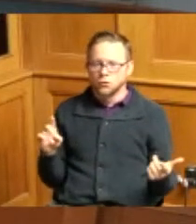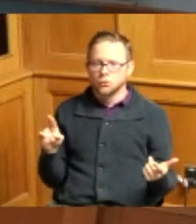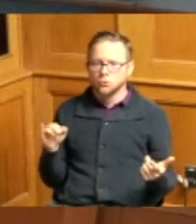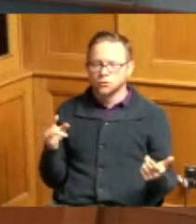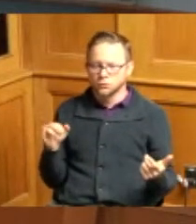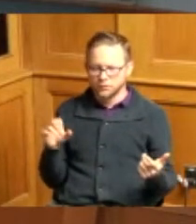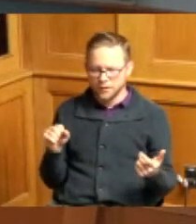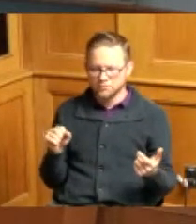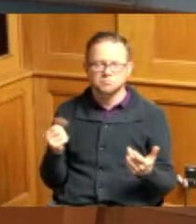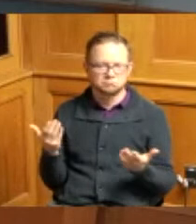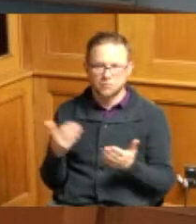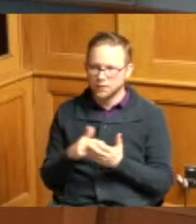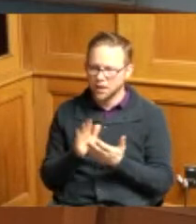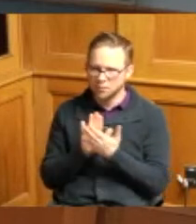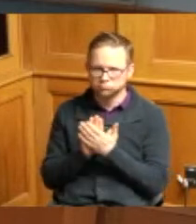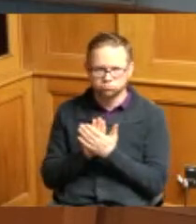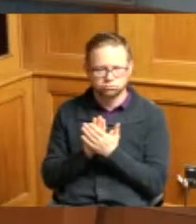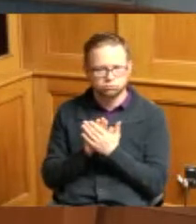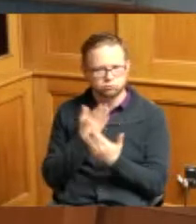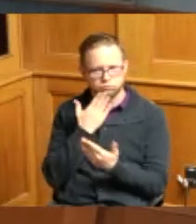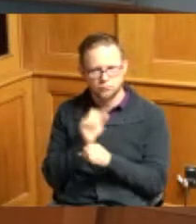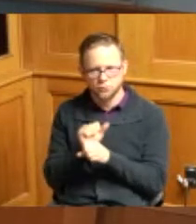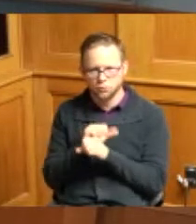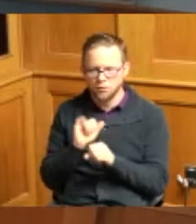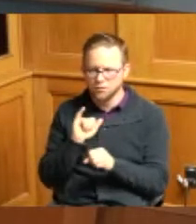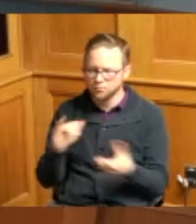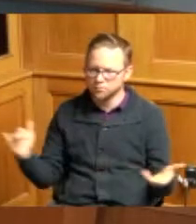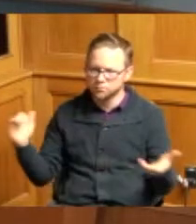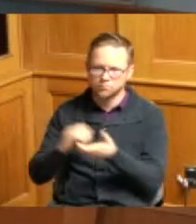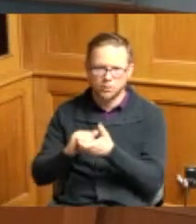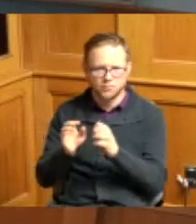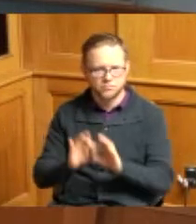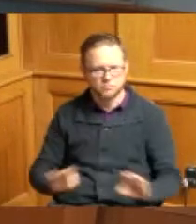applauding you on this one too this partnership was really important to getting this done and